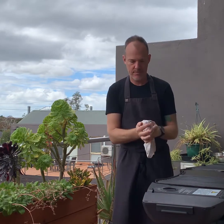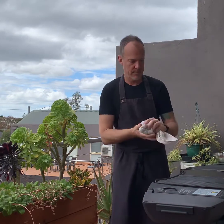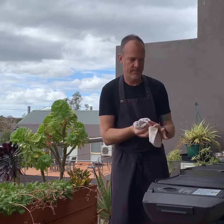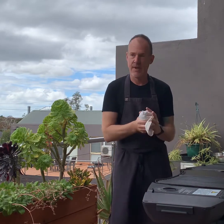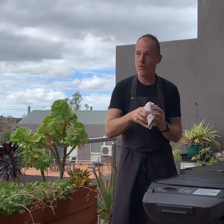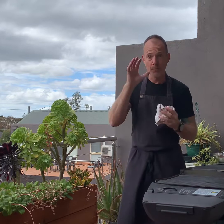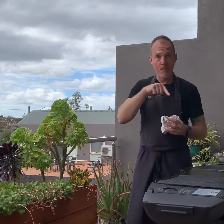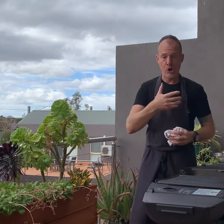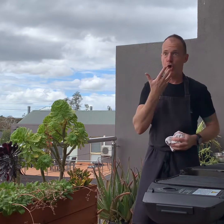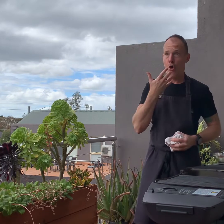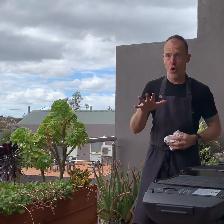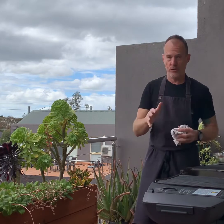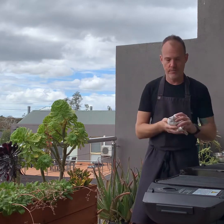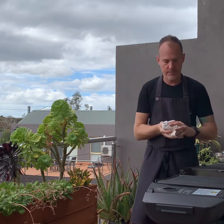Remember, it is hot.